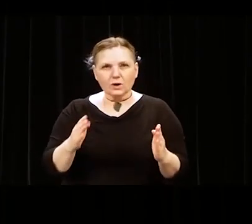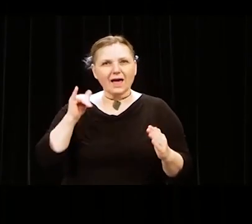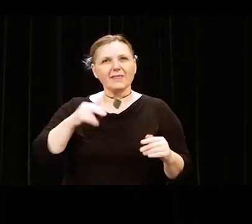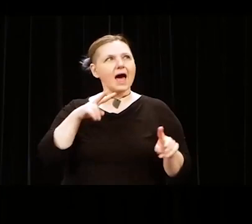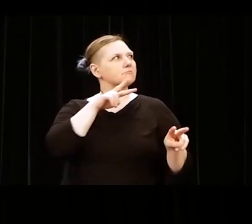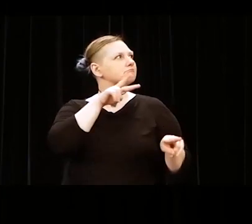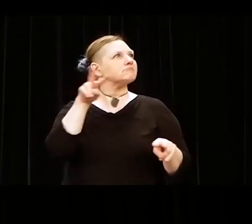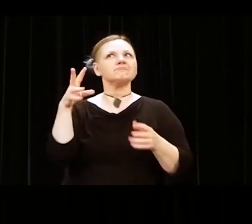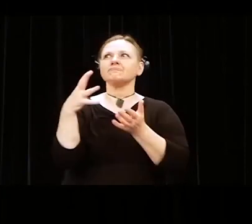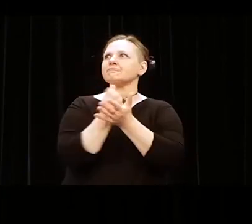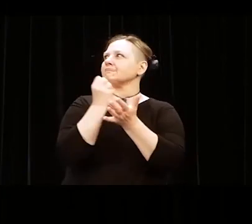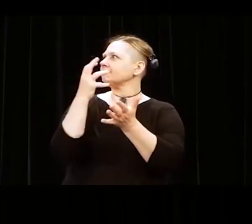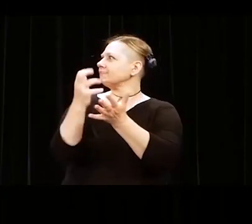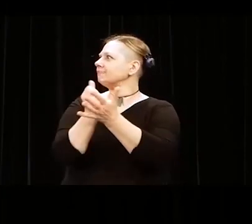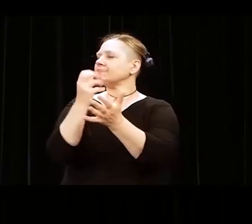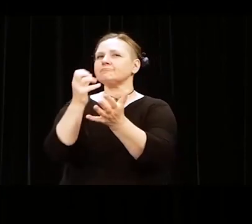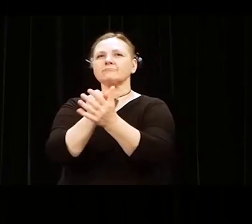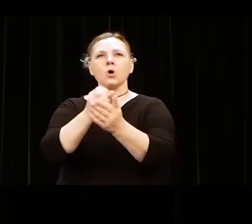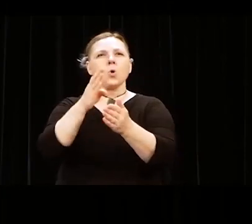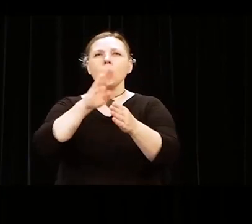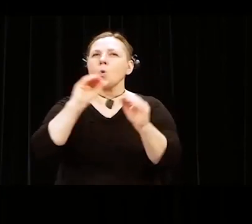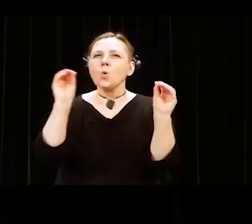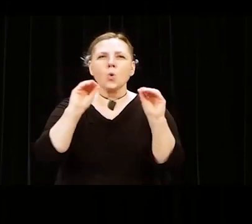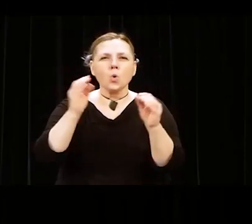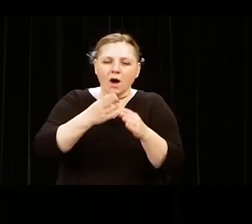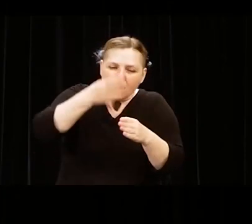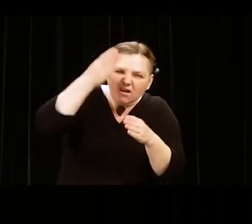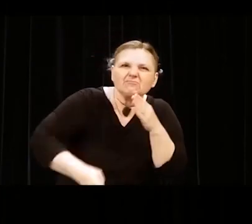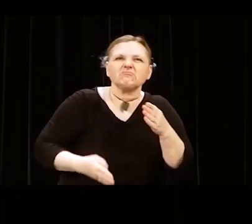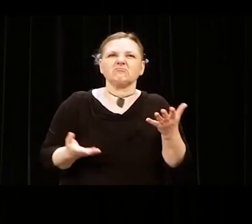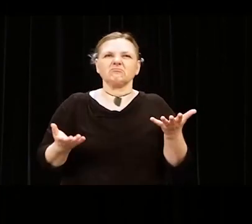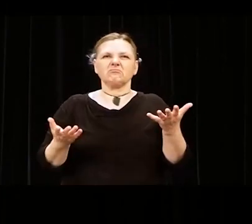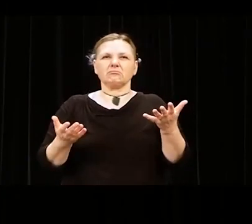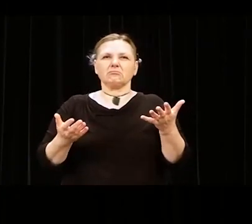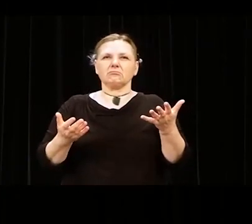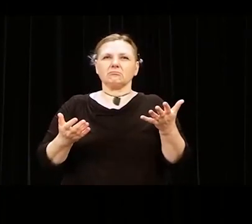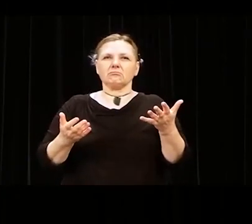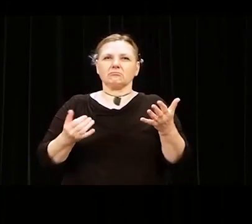There's no victory laurel wreath. It is the road you walked. Period.